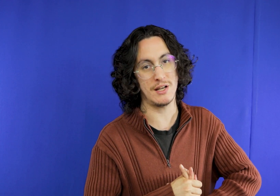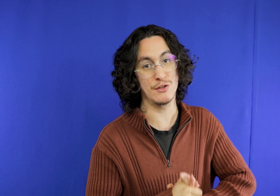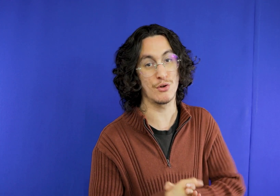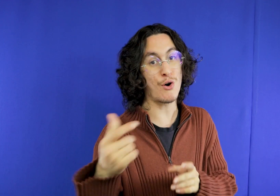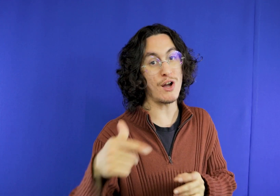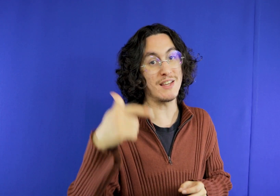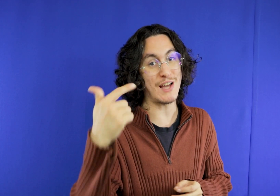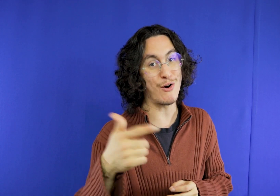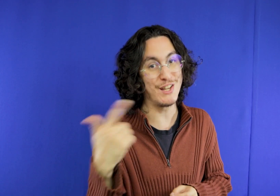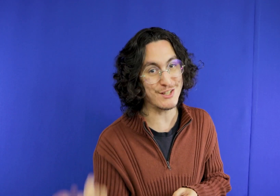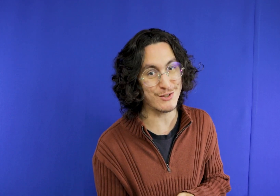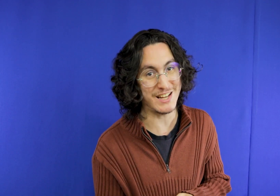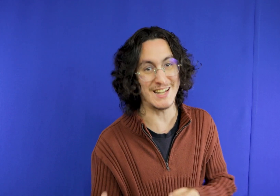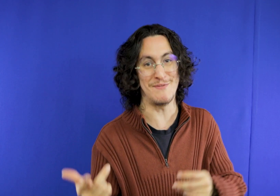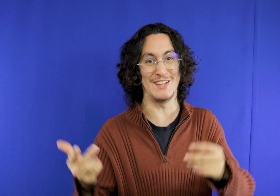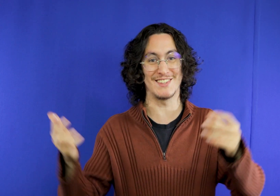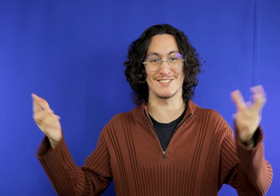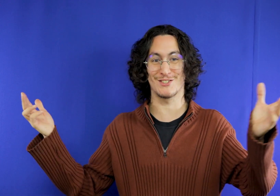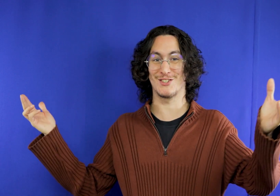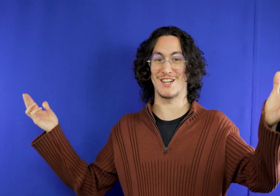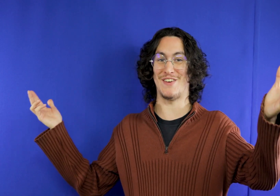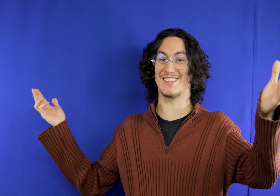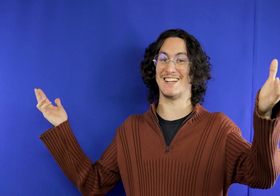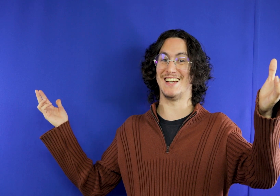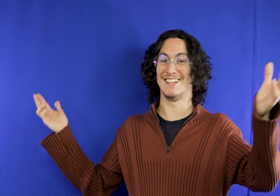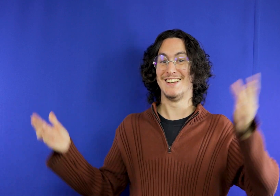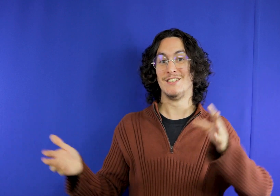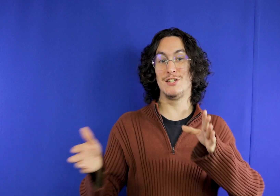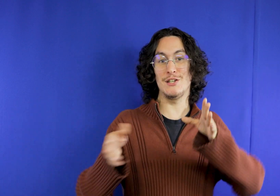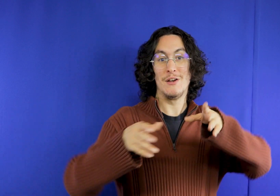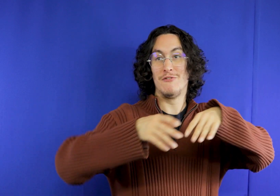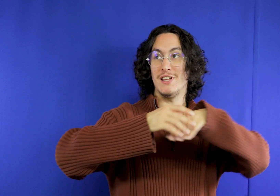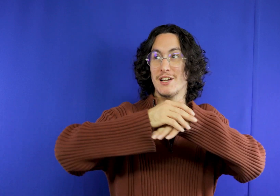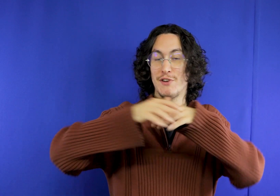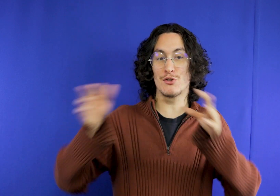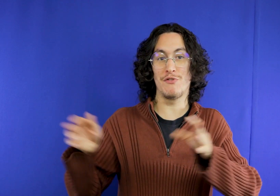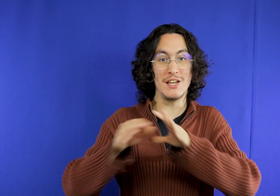probably happen it occurs until the risk right Gramado has the seam of Gramado and Canela to say that it